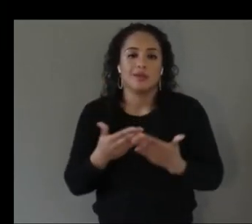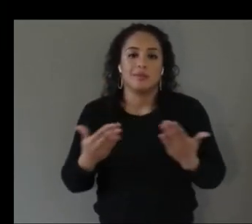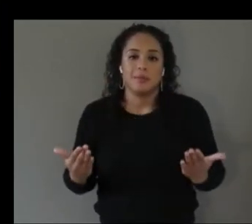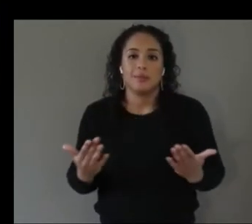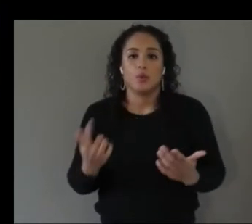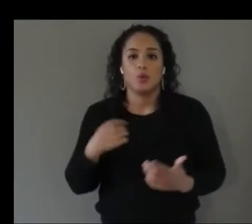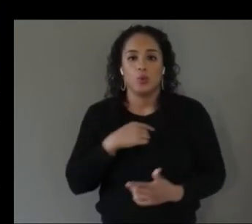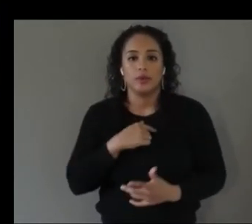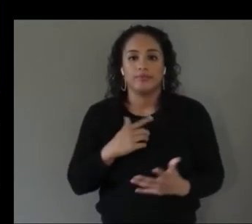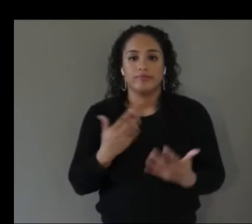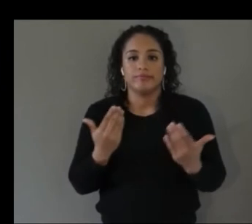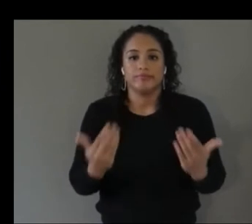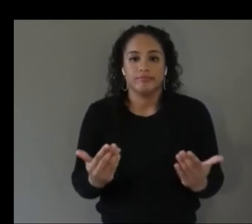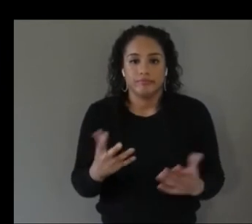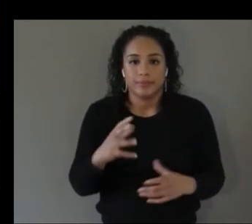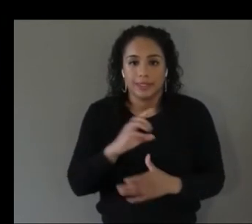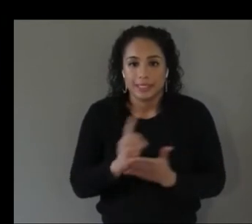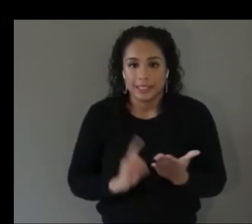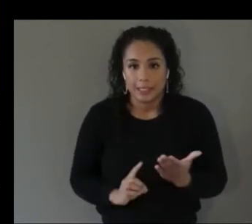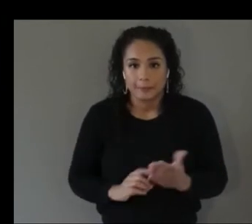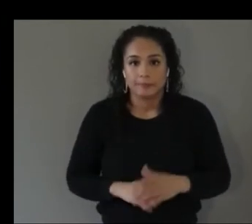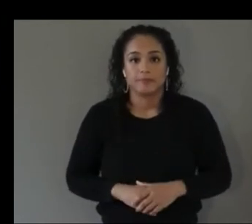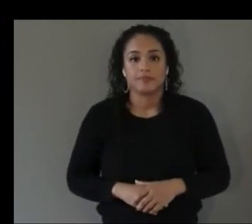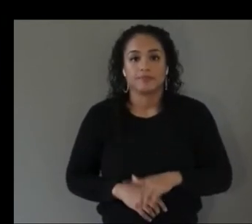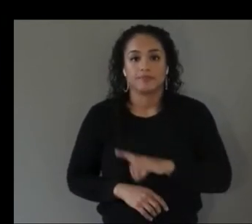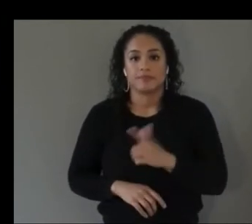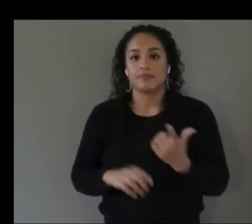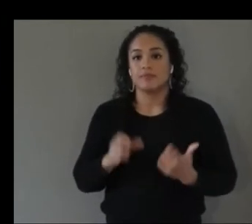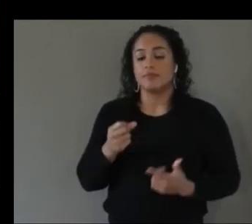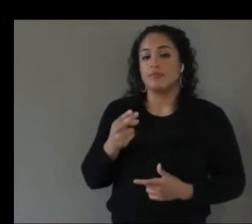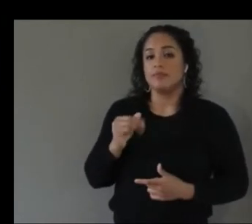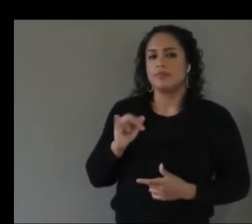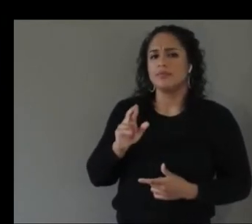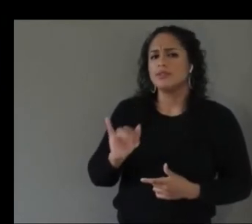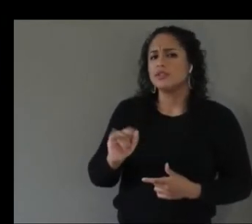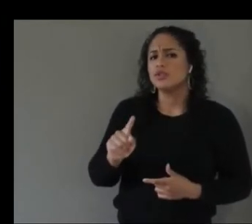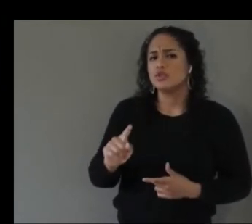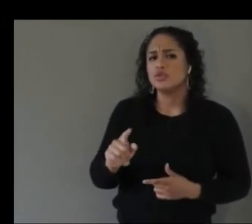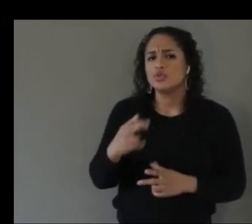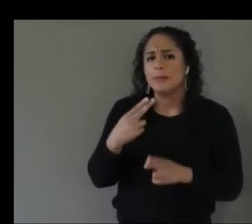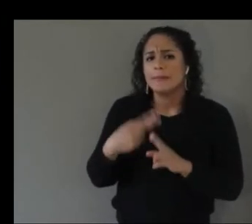uh you've mentioned this word scaffold several times or hints yeah as you call